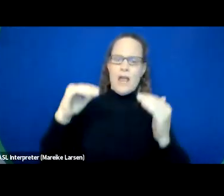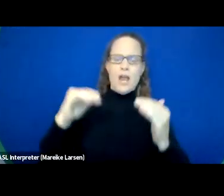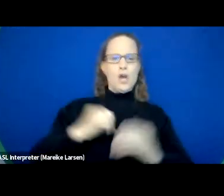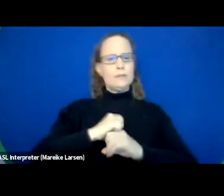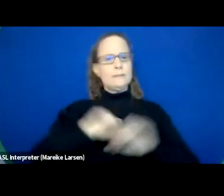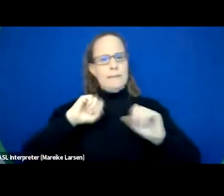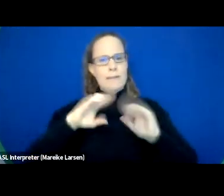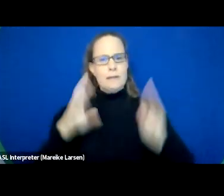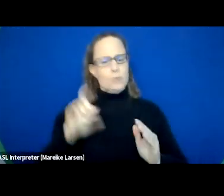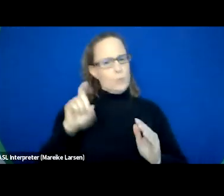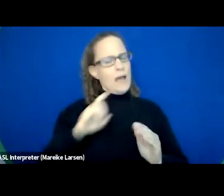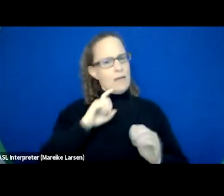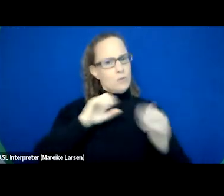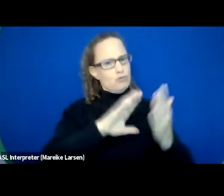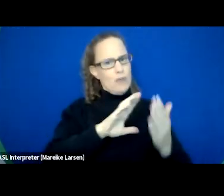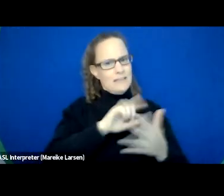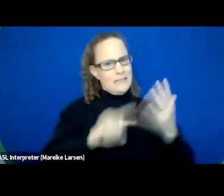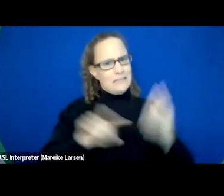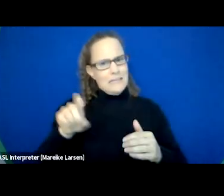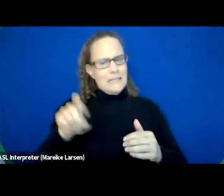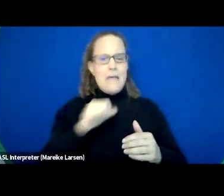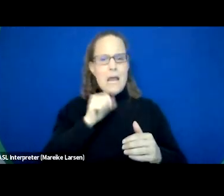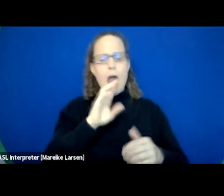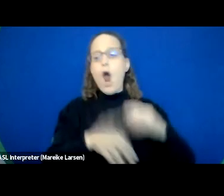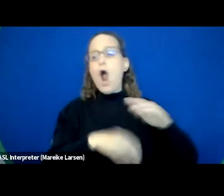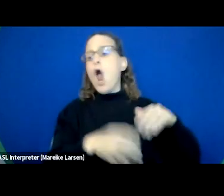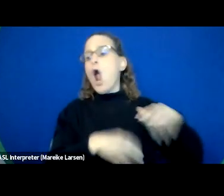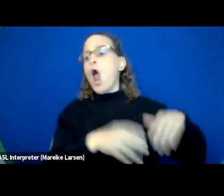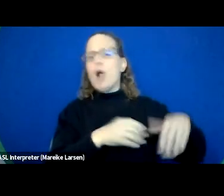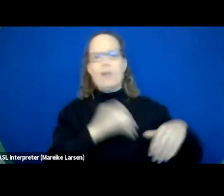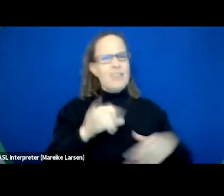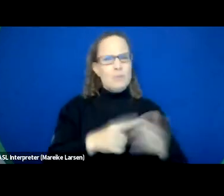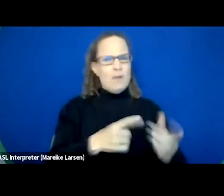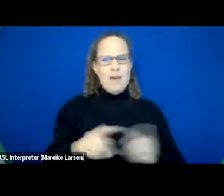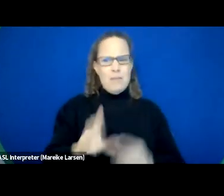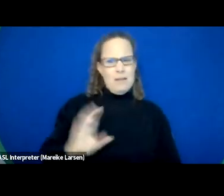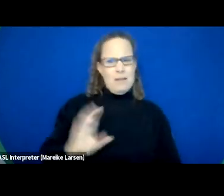and not sweep them under the rug, which is what the past looked like across the country.